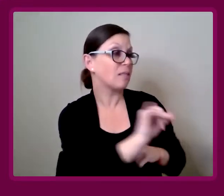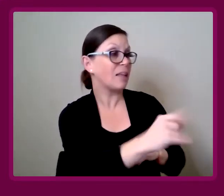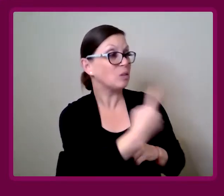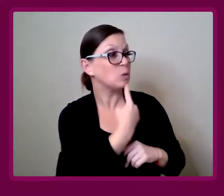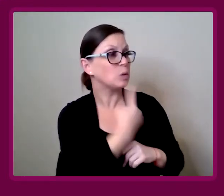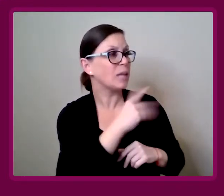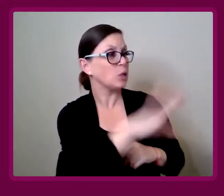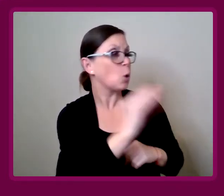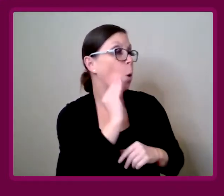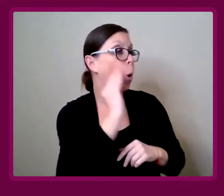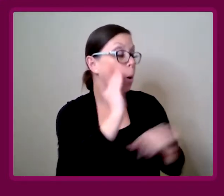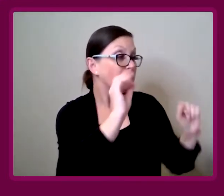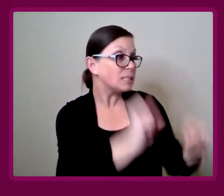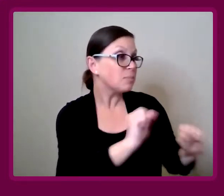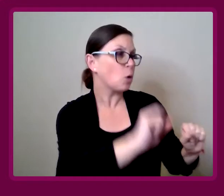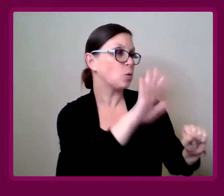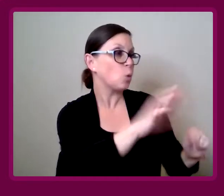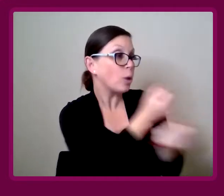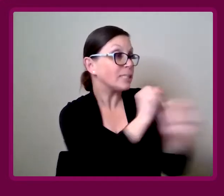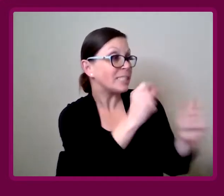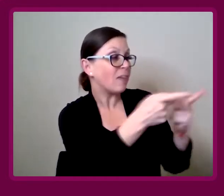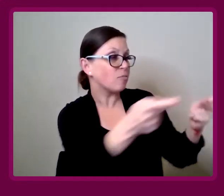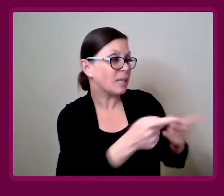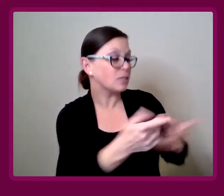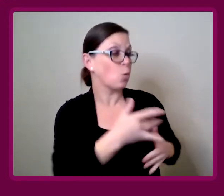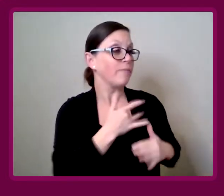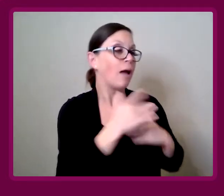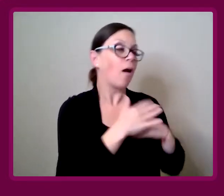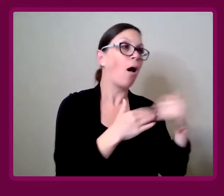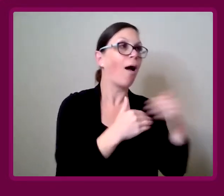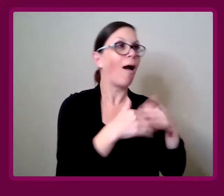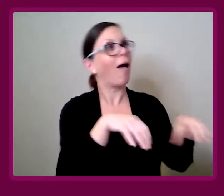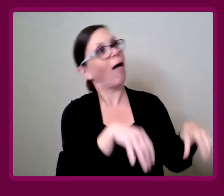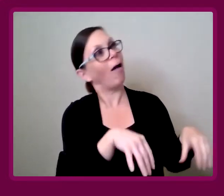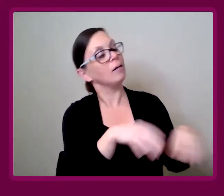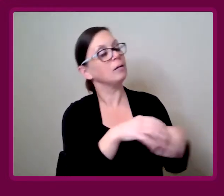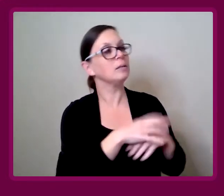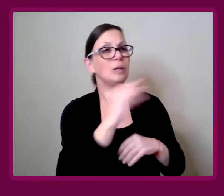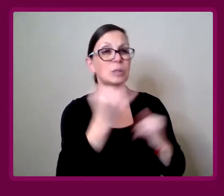Then like you said, your home is supposed to be your refuge, where you feel comfort.